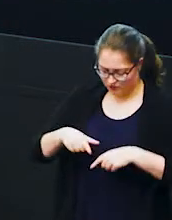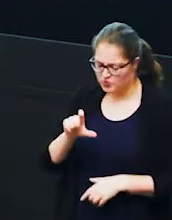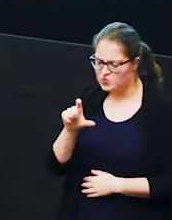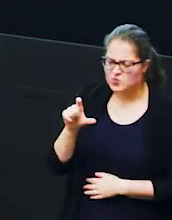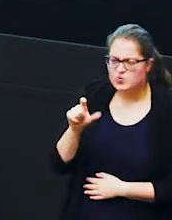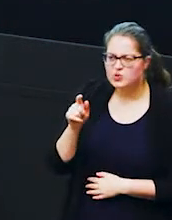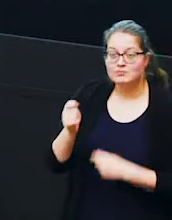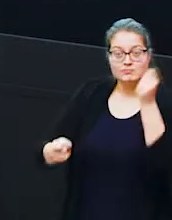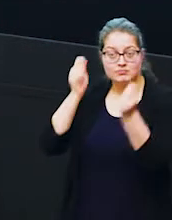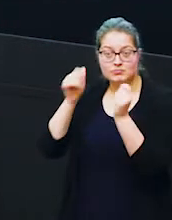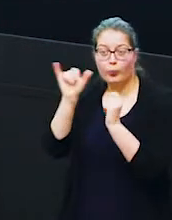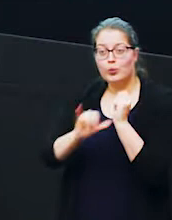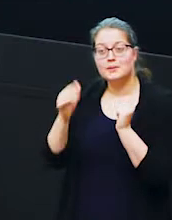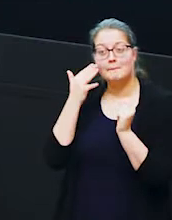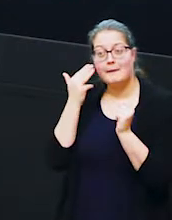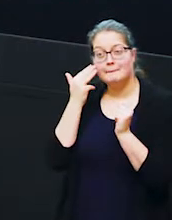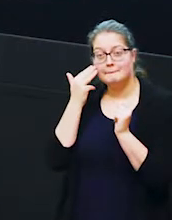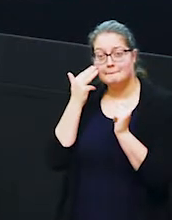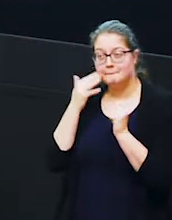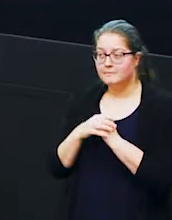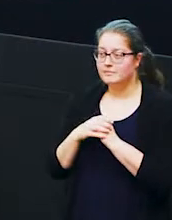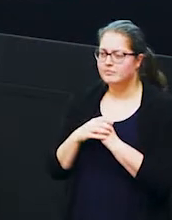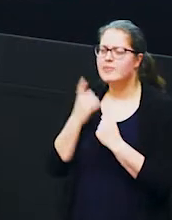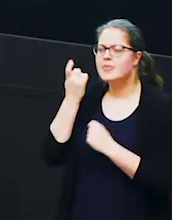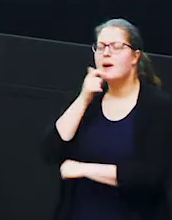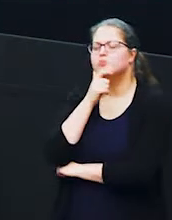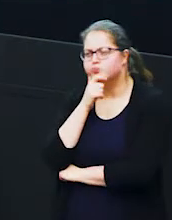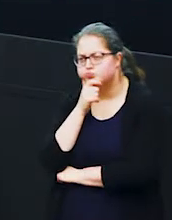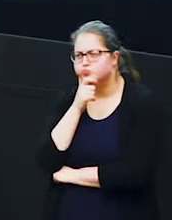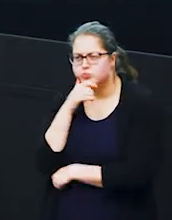hold up the right card who is mum so thinking again about those things we just talked about